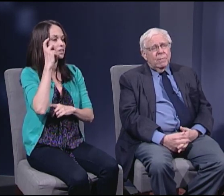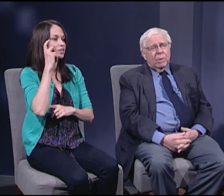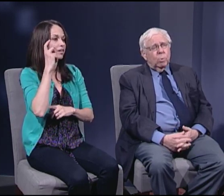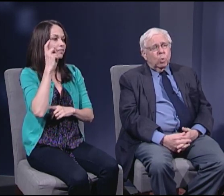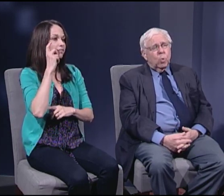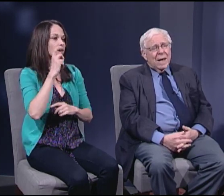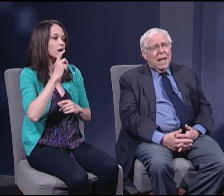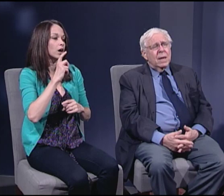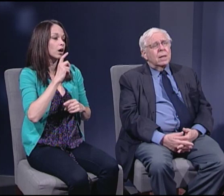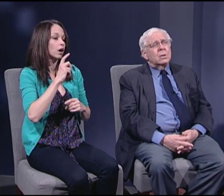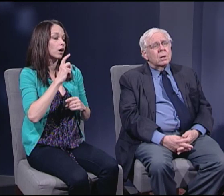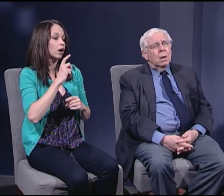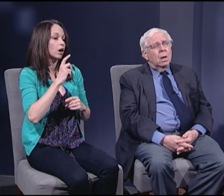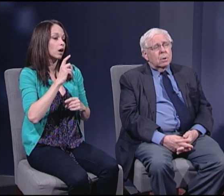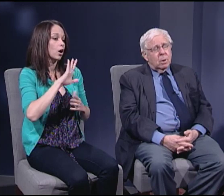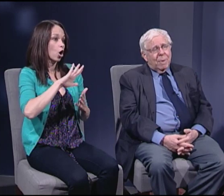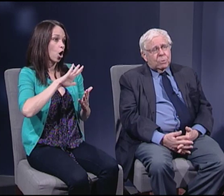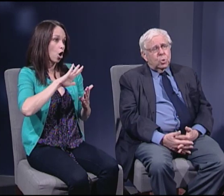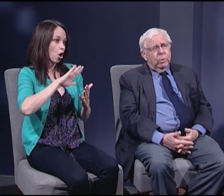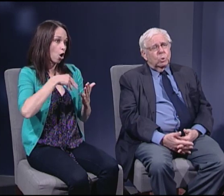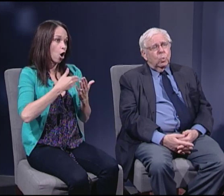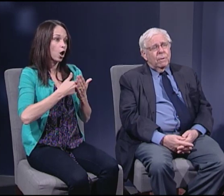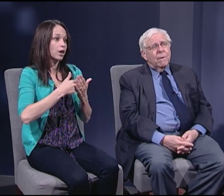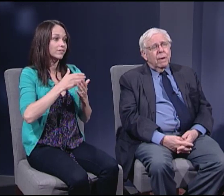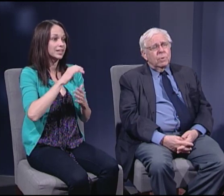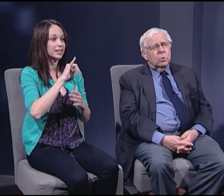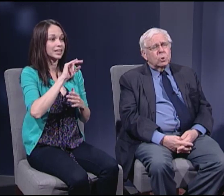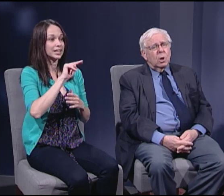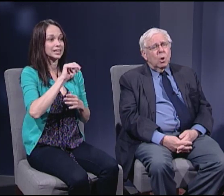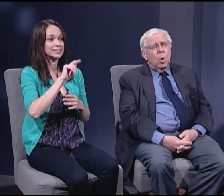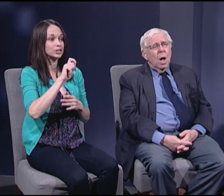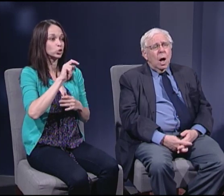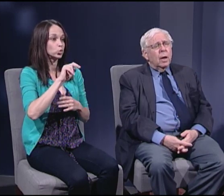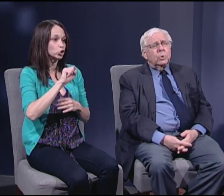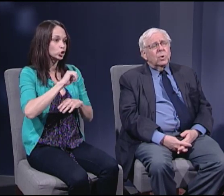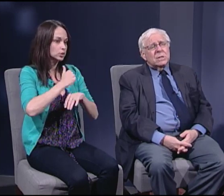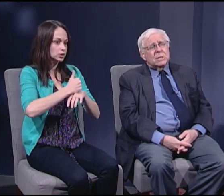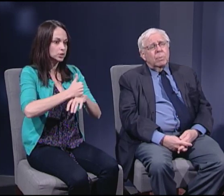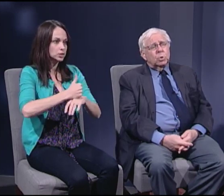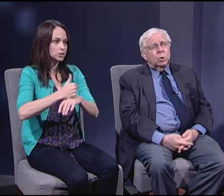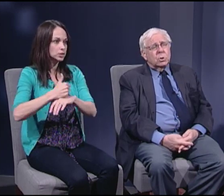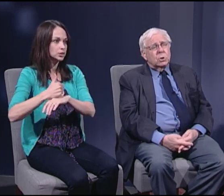that were created about 225 years ago under assumptions